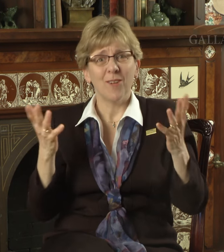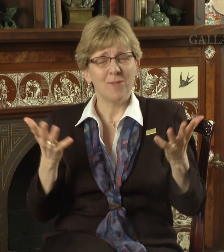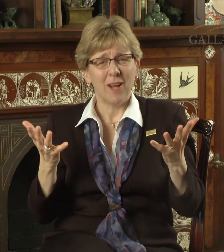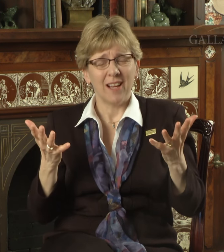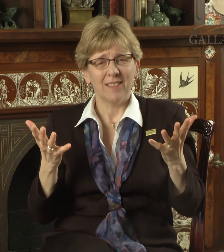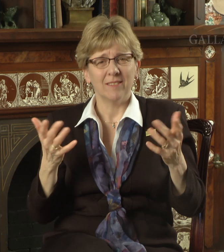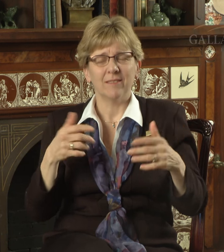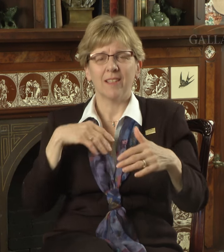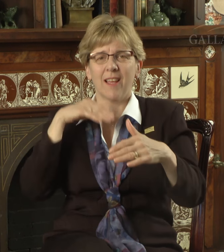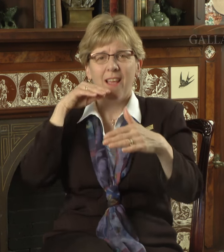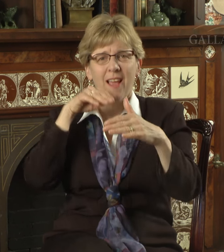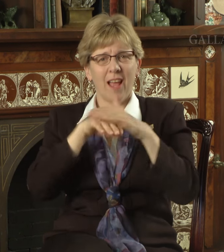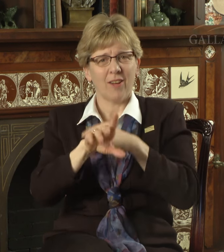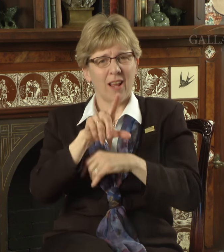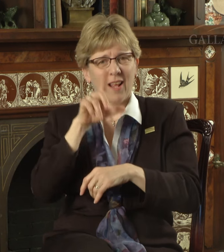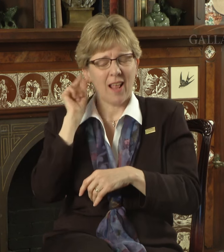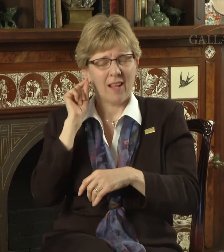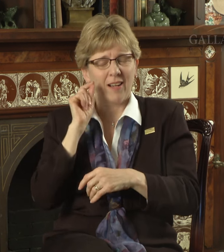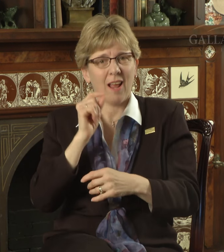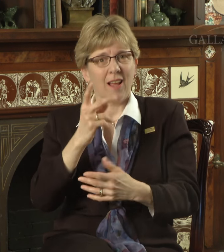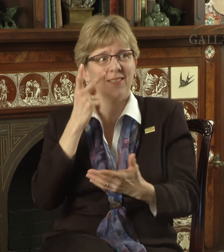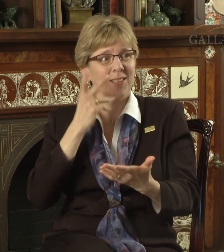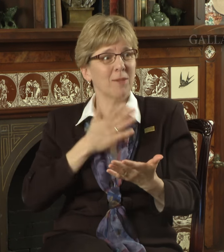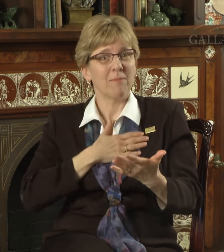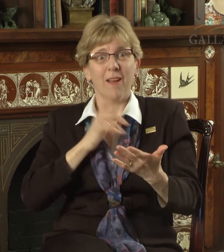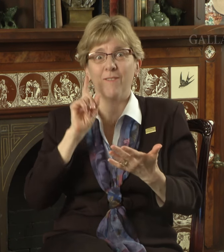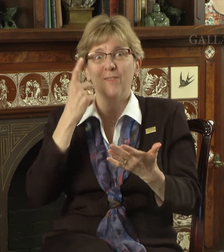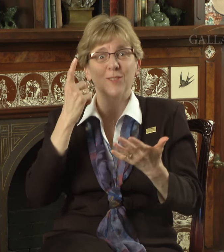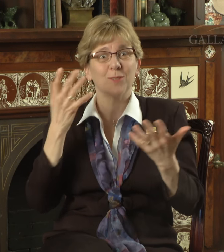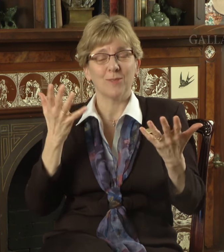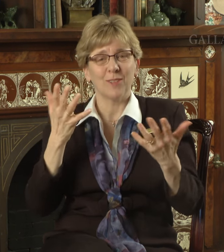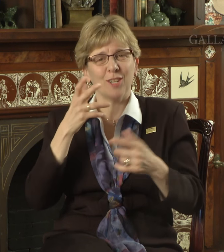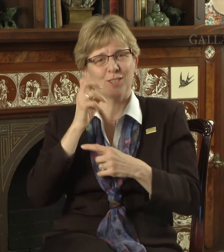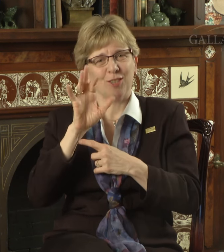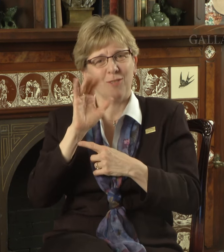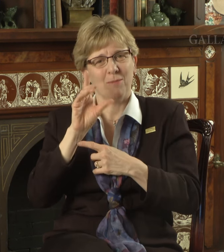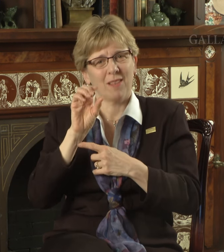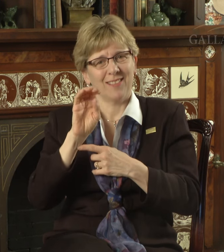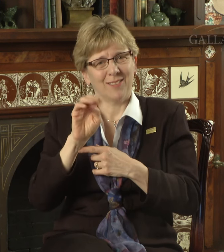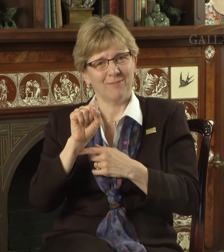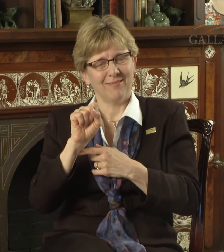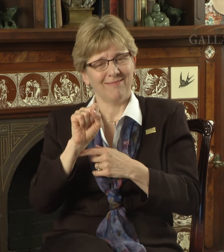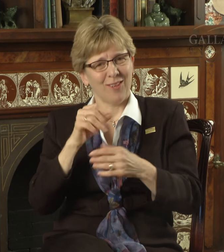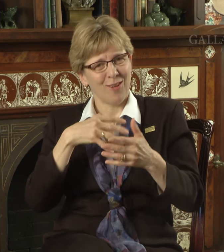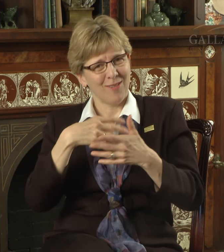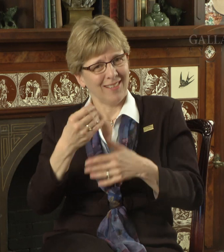The most wonderful part was coming back to campus and seeing my first cherry blossoms right here